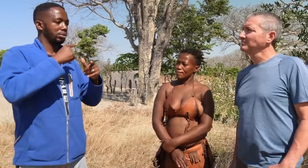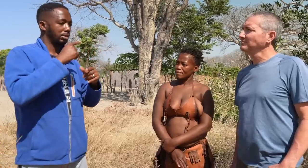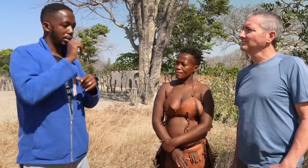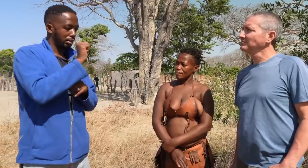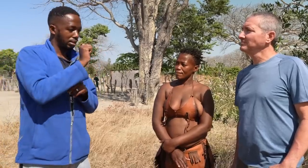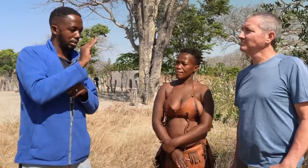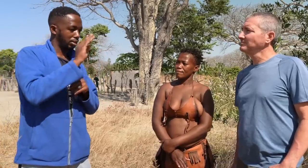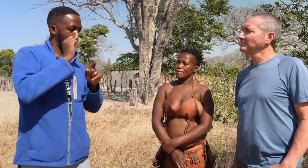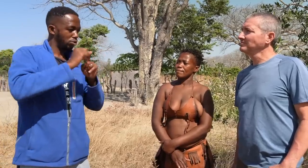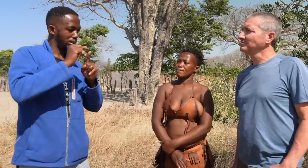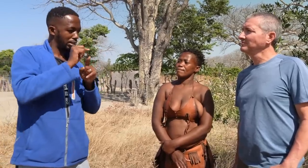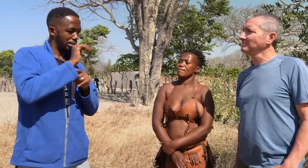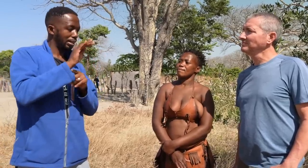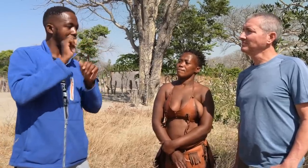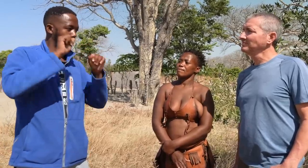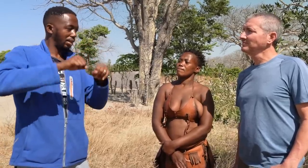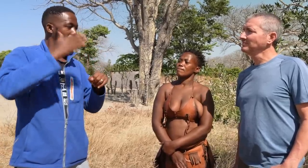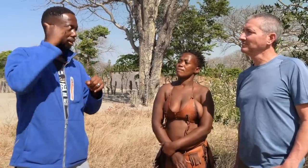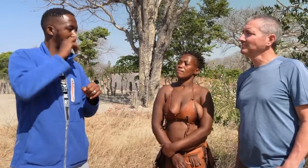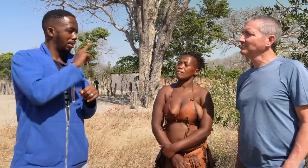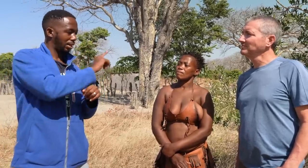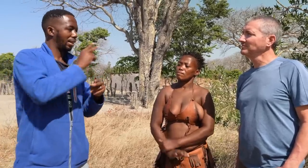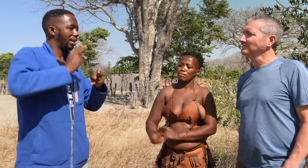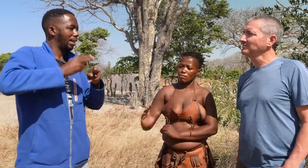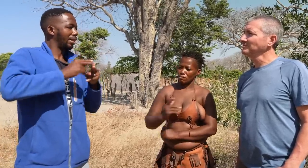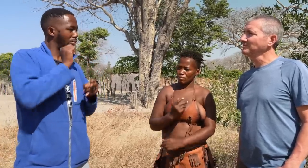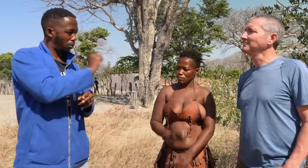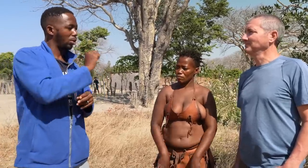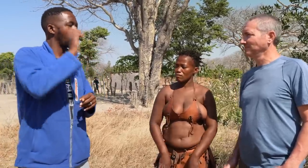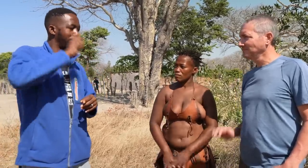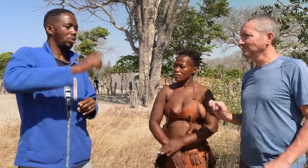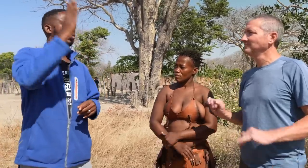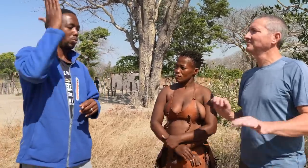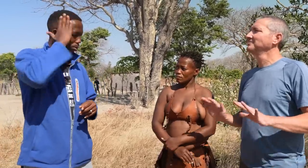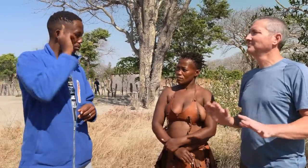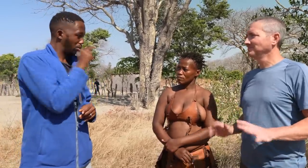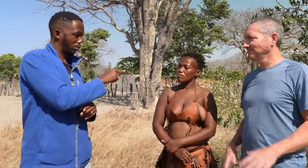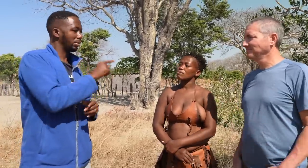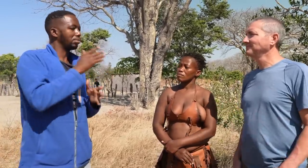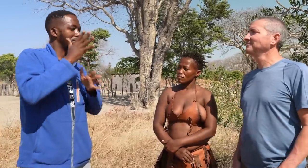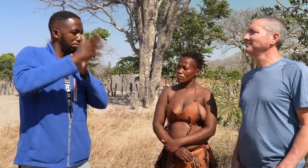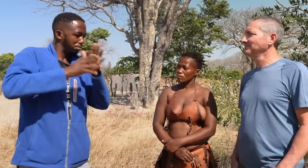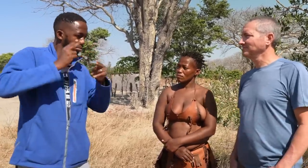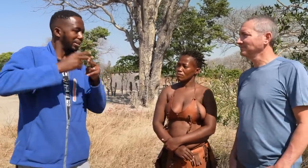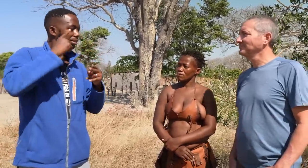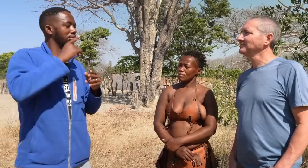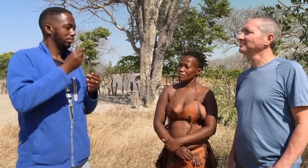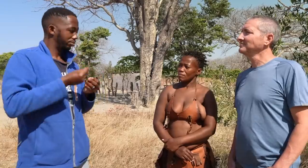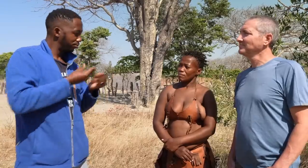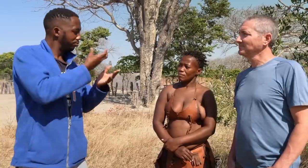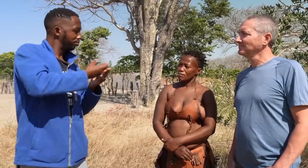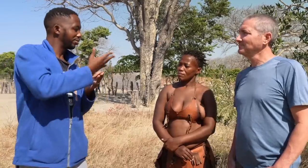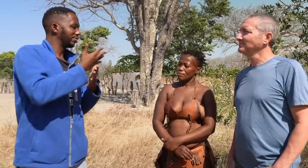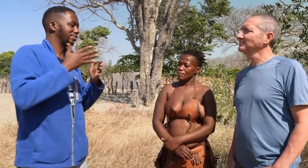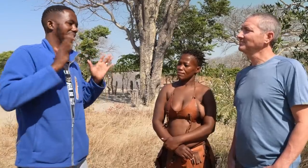And fingerspelling as well, using the alphabet to spell things out. She can spell her name.